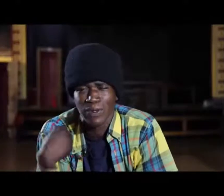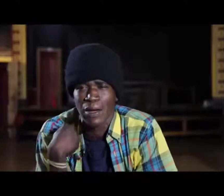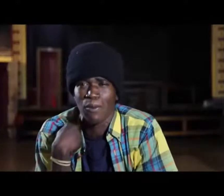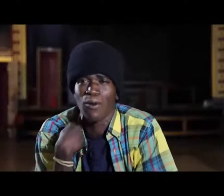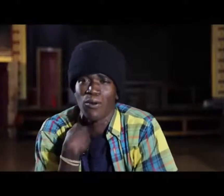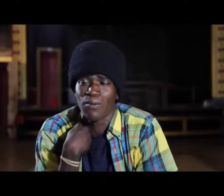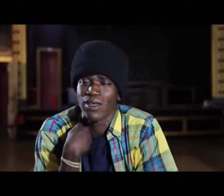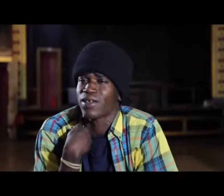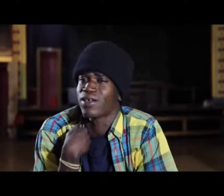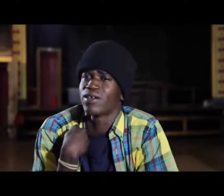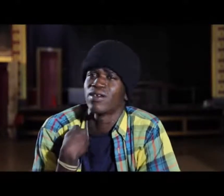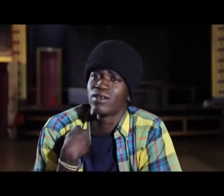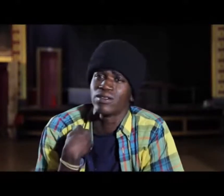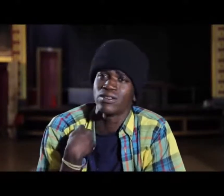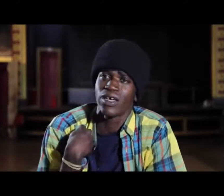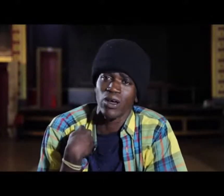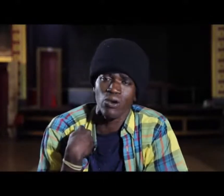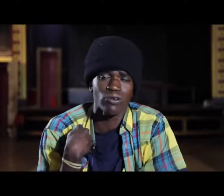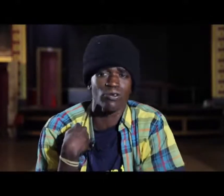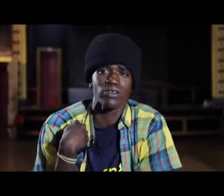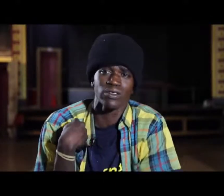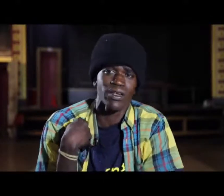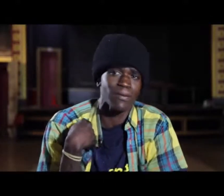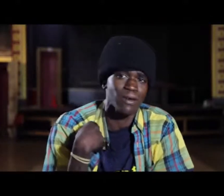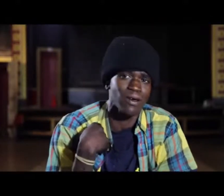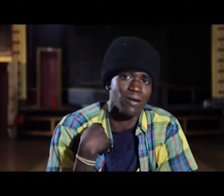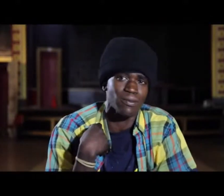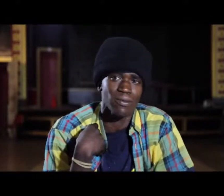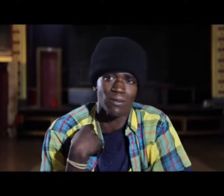and highlight me i'm head big bro don't hurt to be respectful just don't